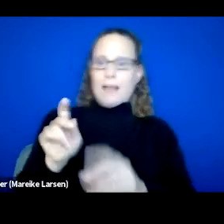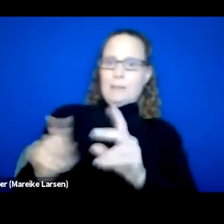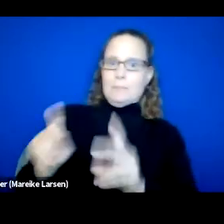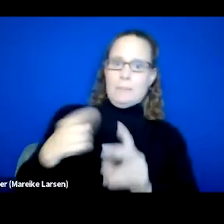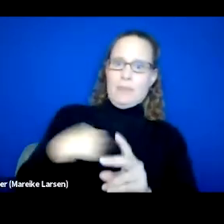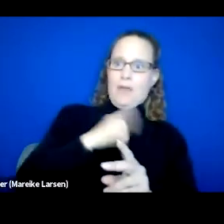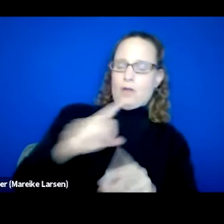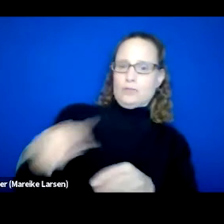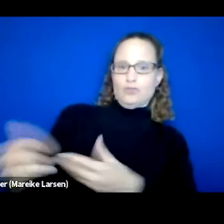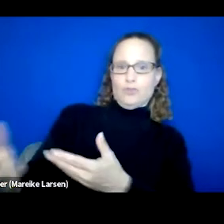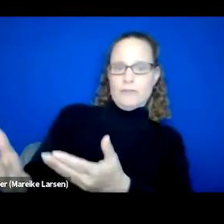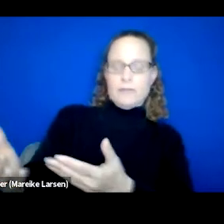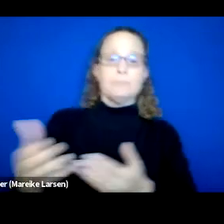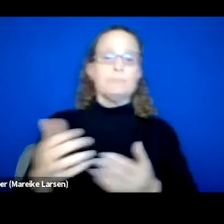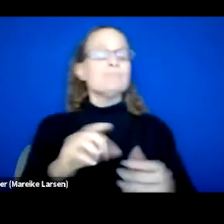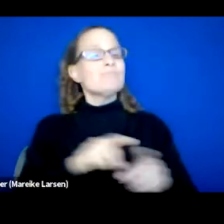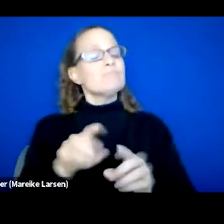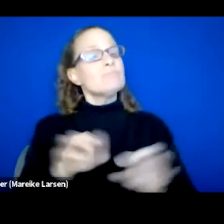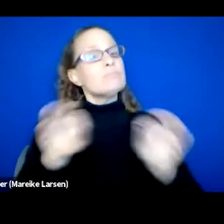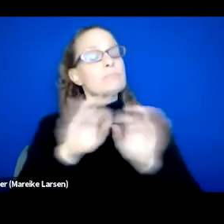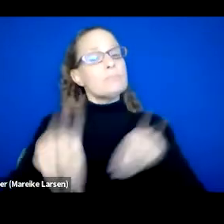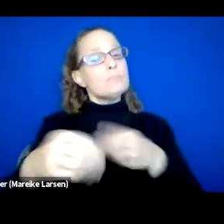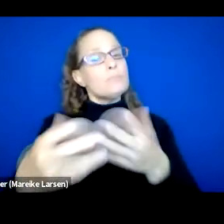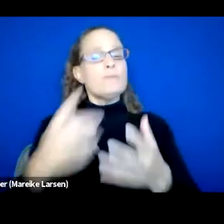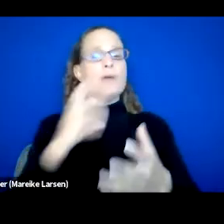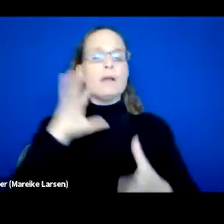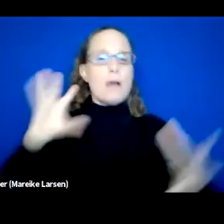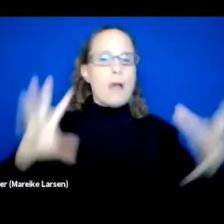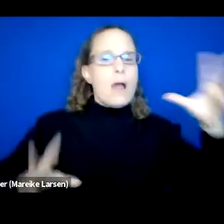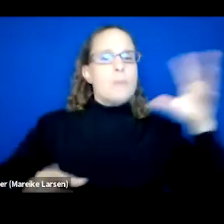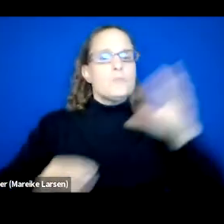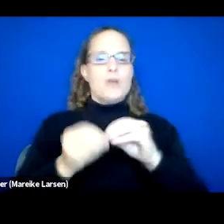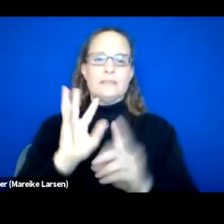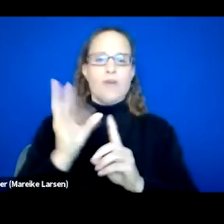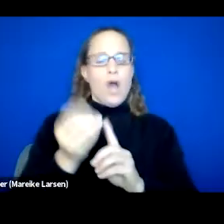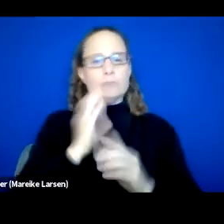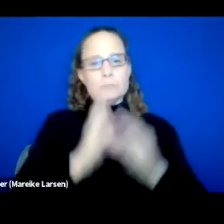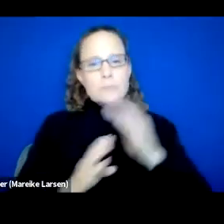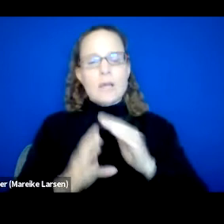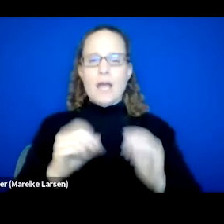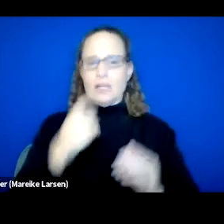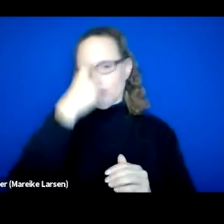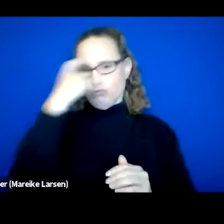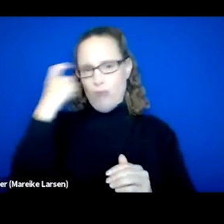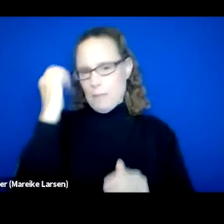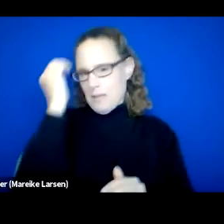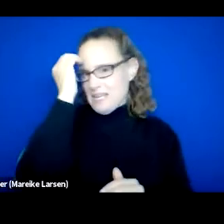and equally important is providing comprehensive cultural humility and trauma informed care training,